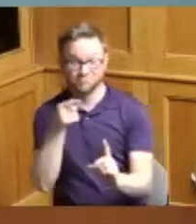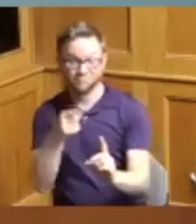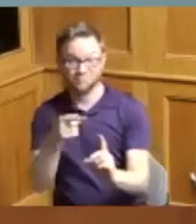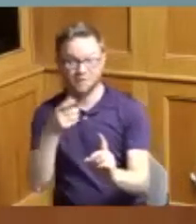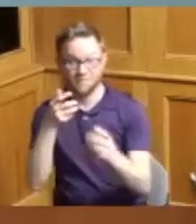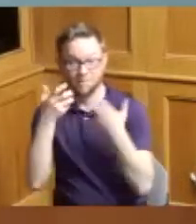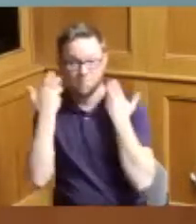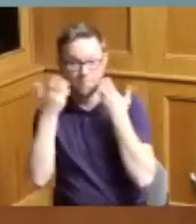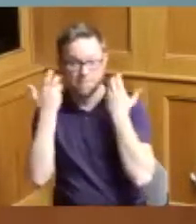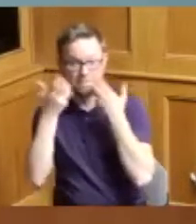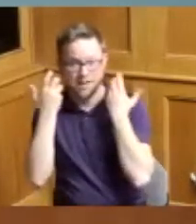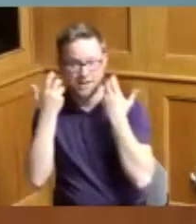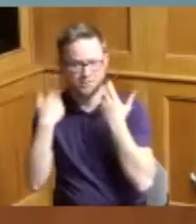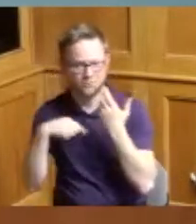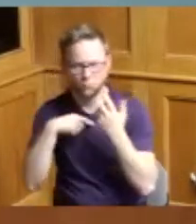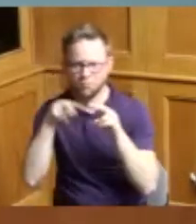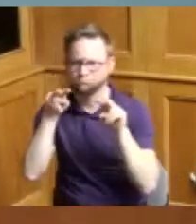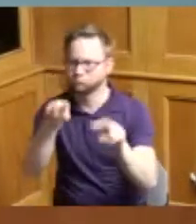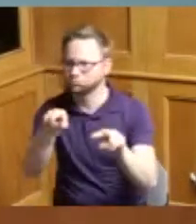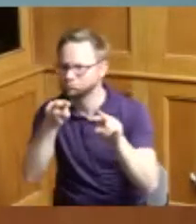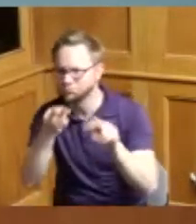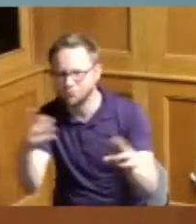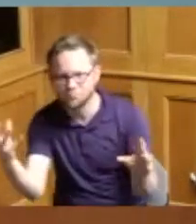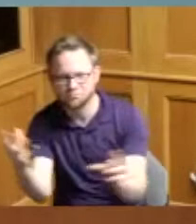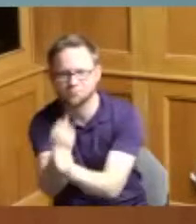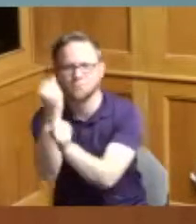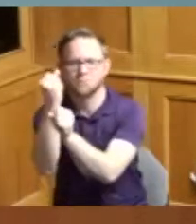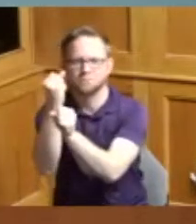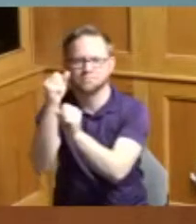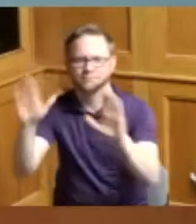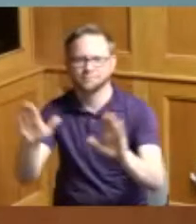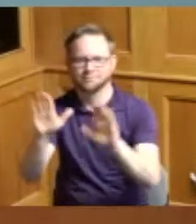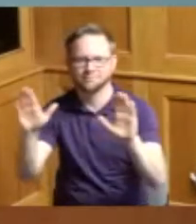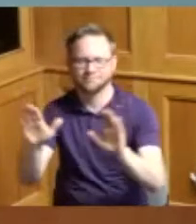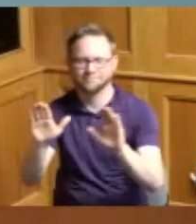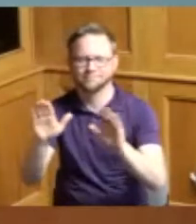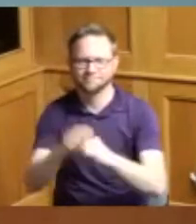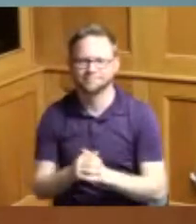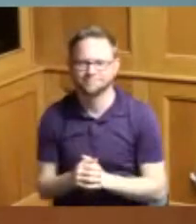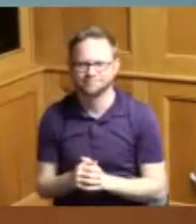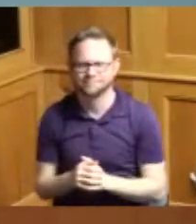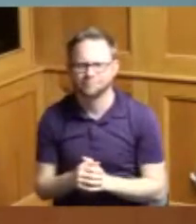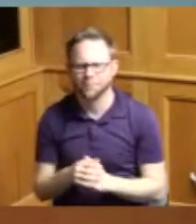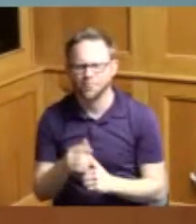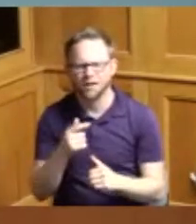know we I think we're all looking forward to that victory on Sunday I've been on a couple websites